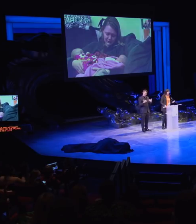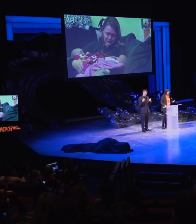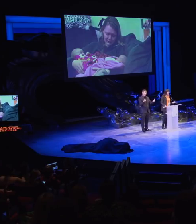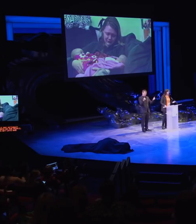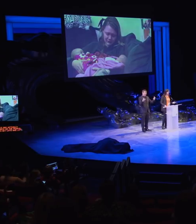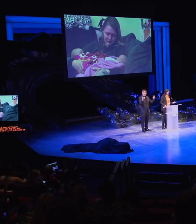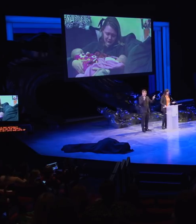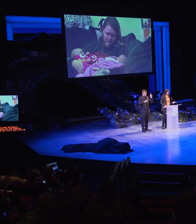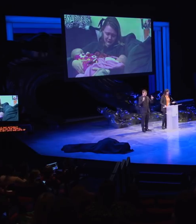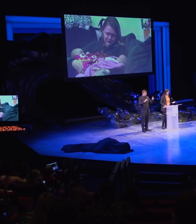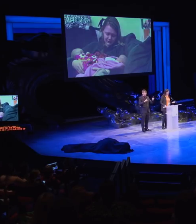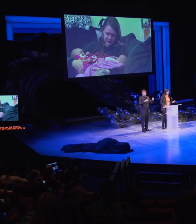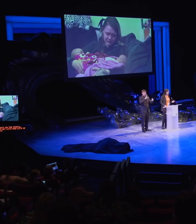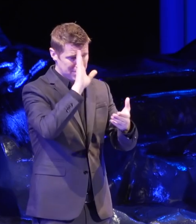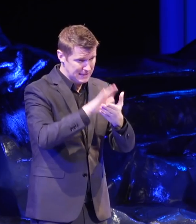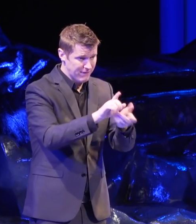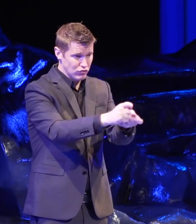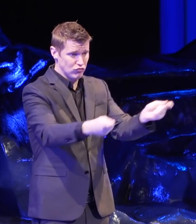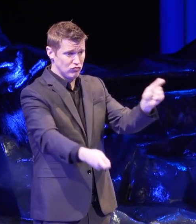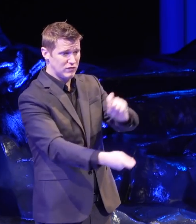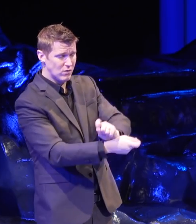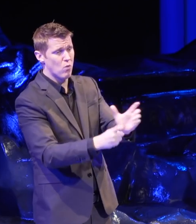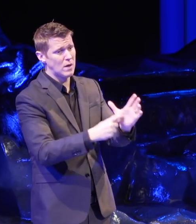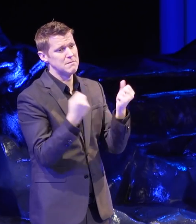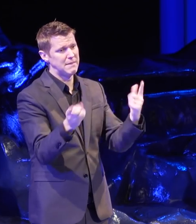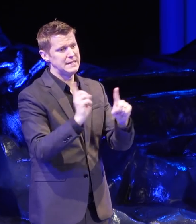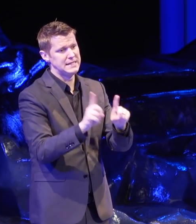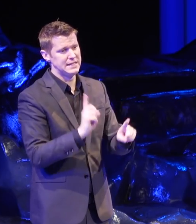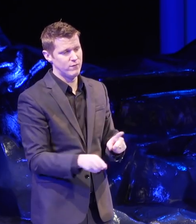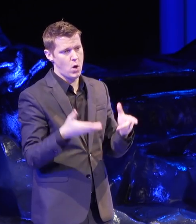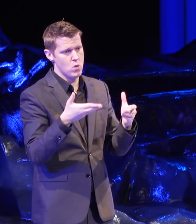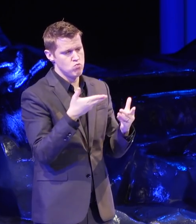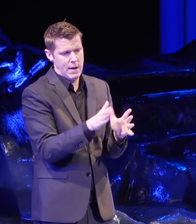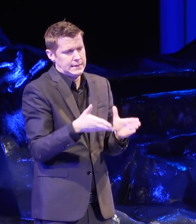to believe and act differently requires lots of tactics from lots of different angles.